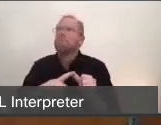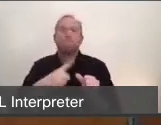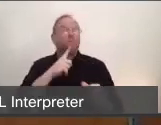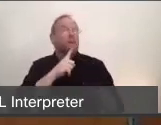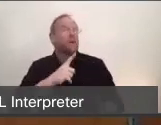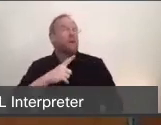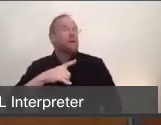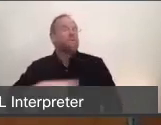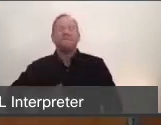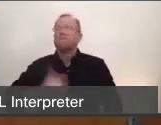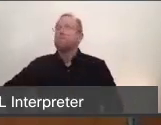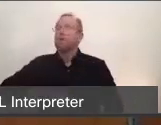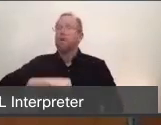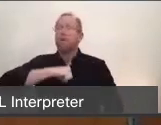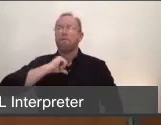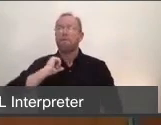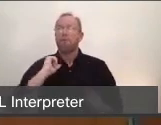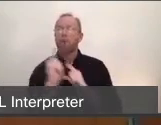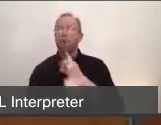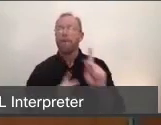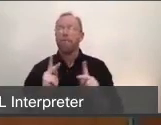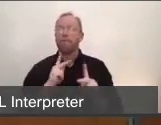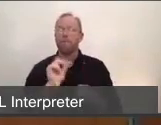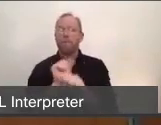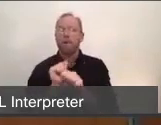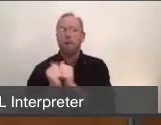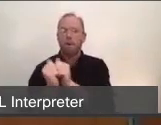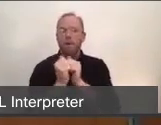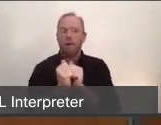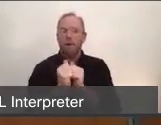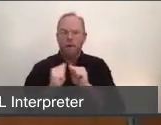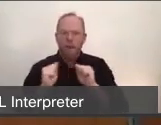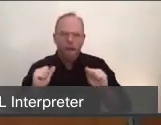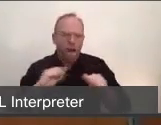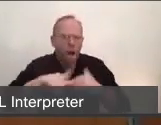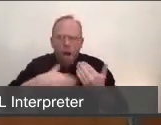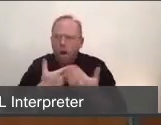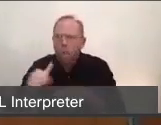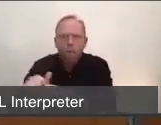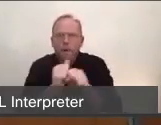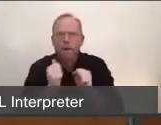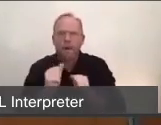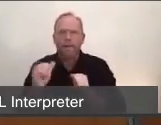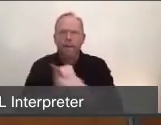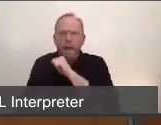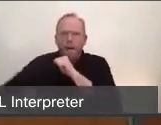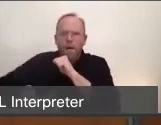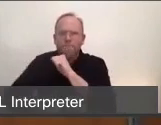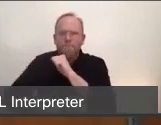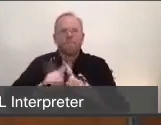of the individuals at work, of our collective effort as a County. I'm also confident that not only will we